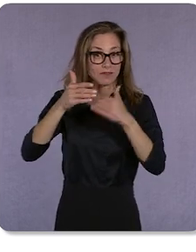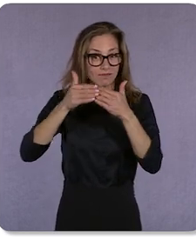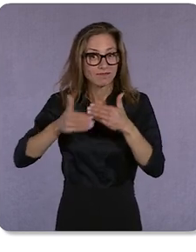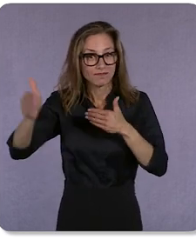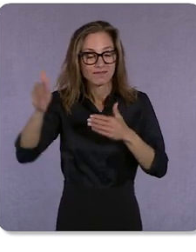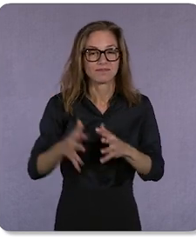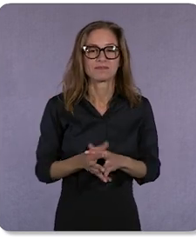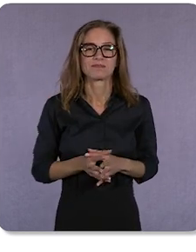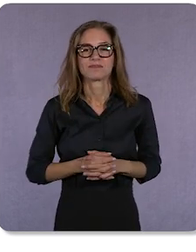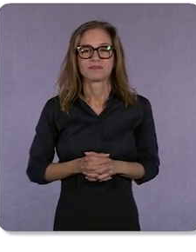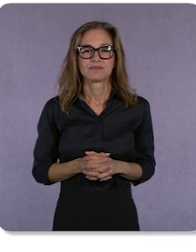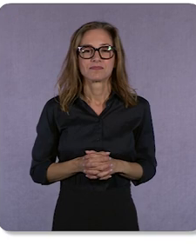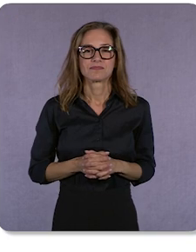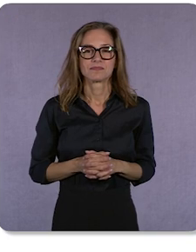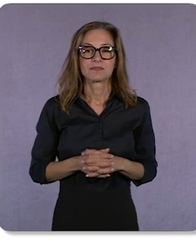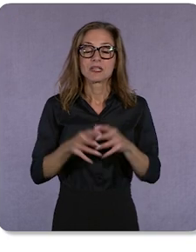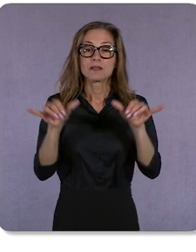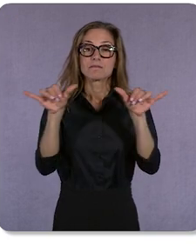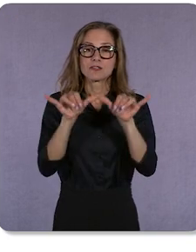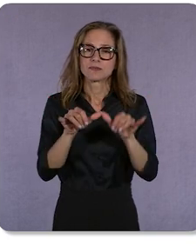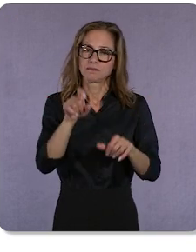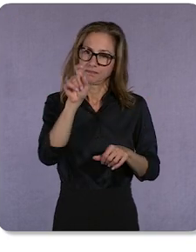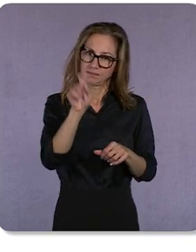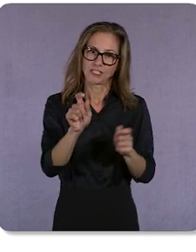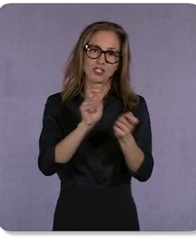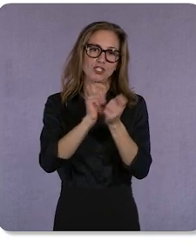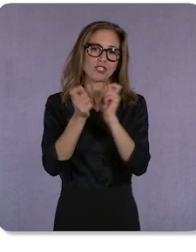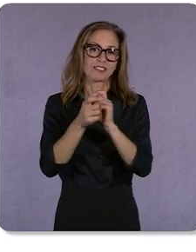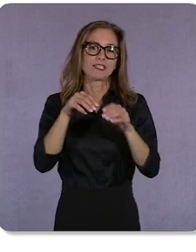Measurement must change in a privacy-safe future.